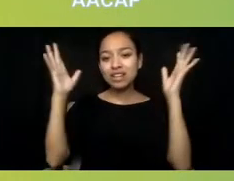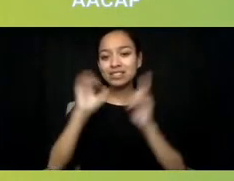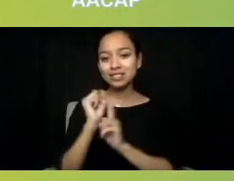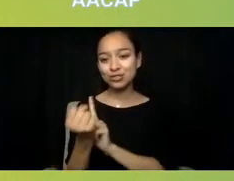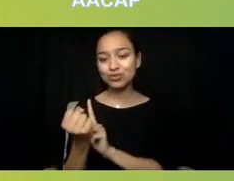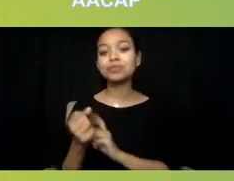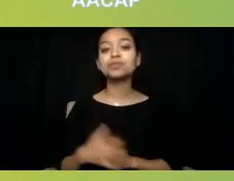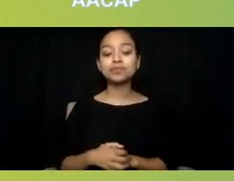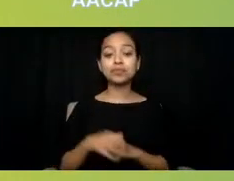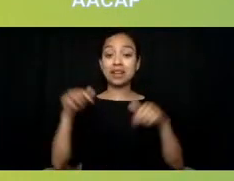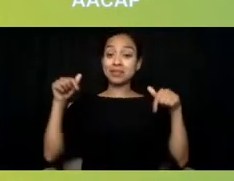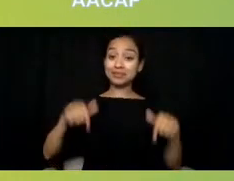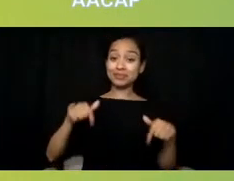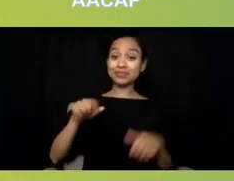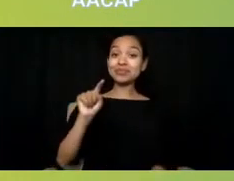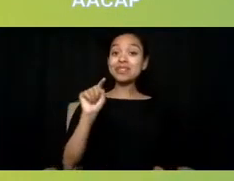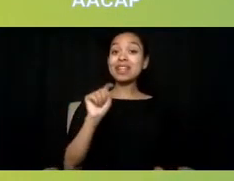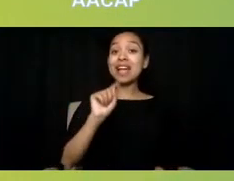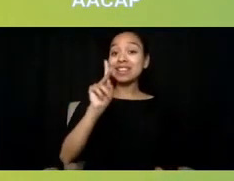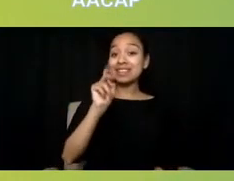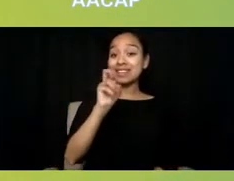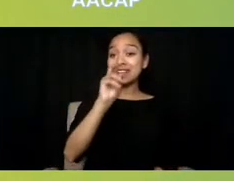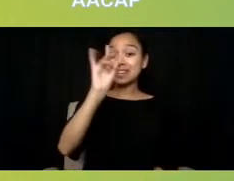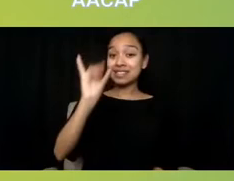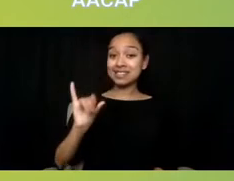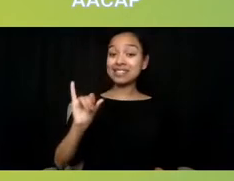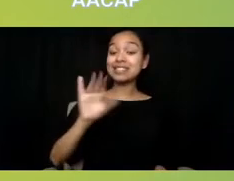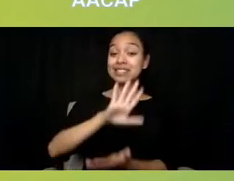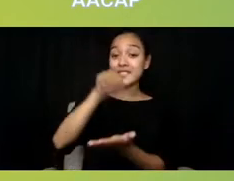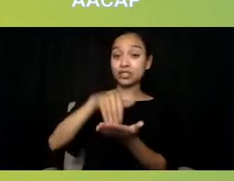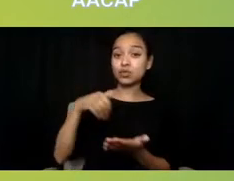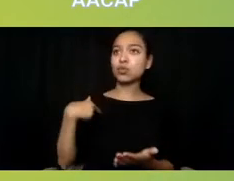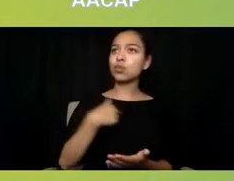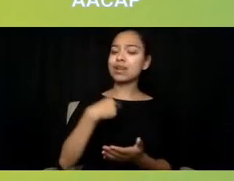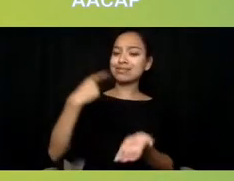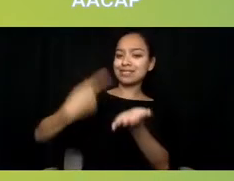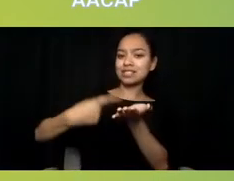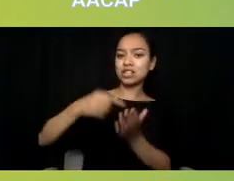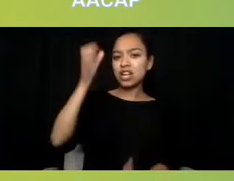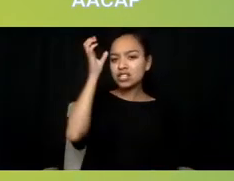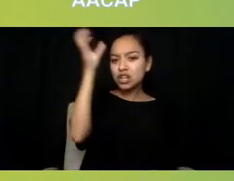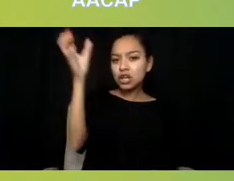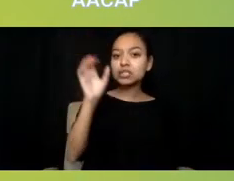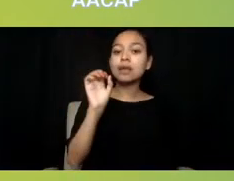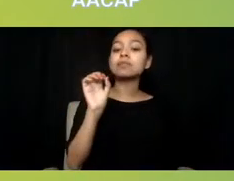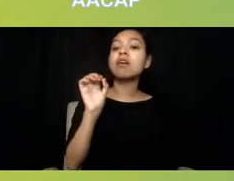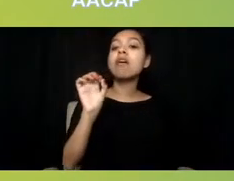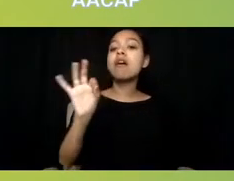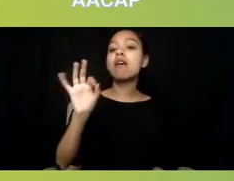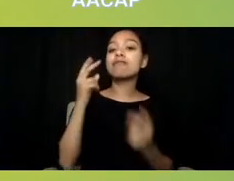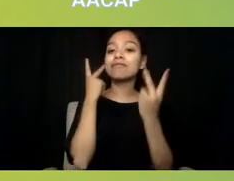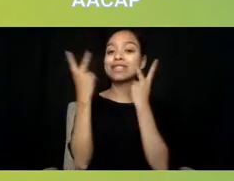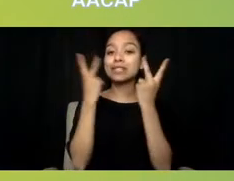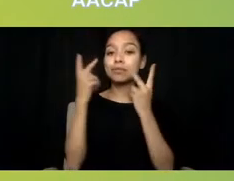we try to focus on what I call concepts of visibility and invisibility and try to ensure that our language choice is also inclusive